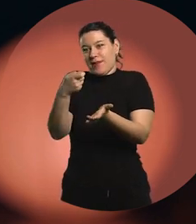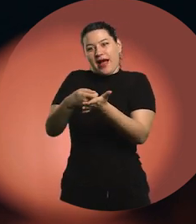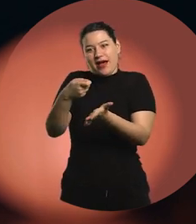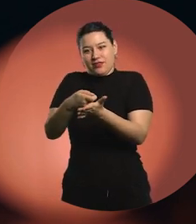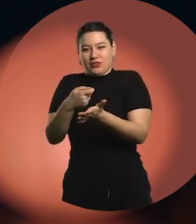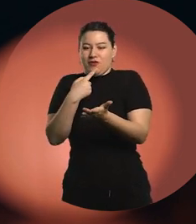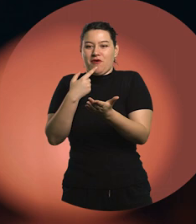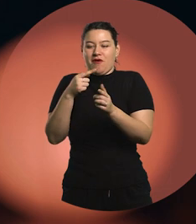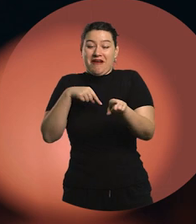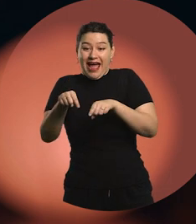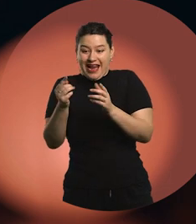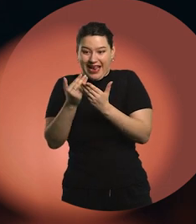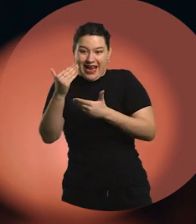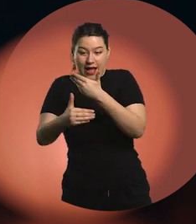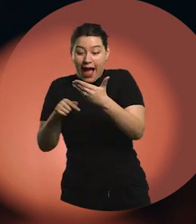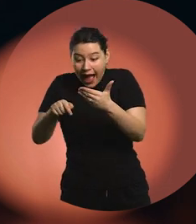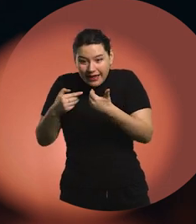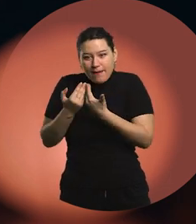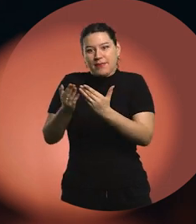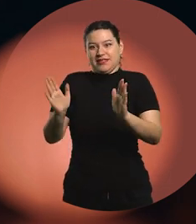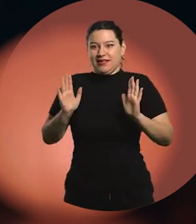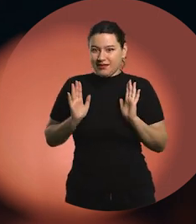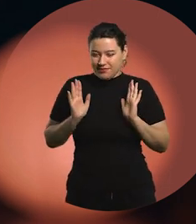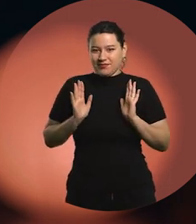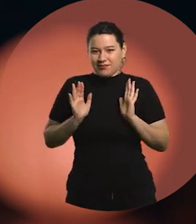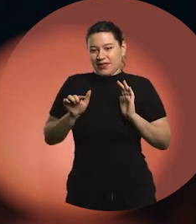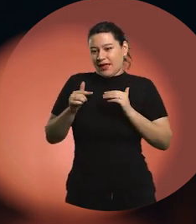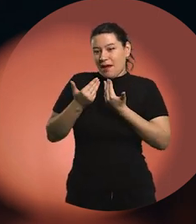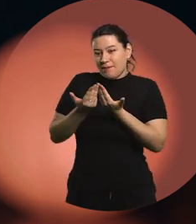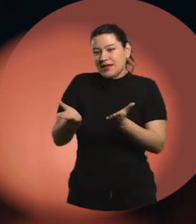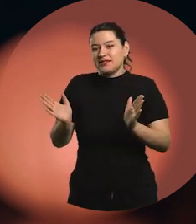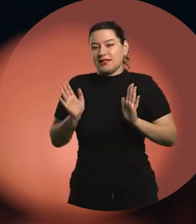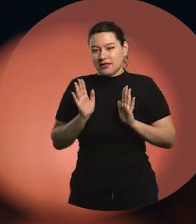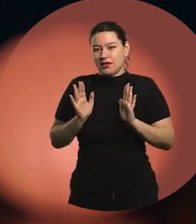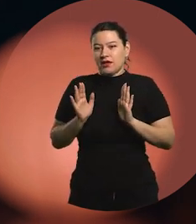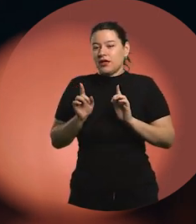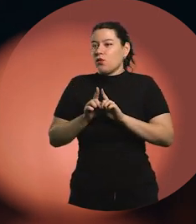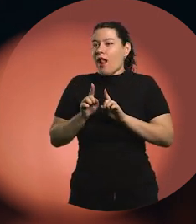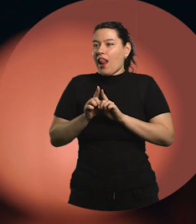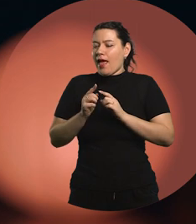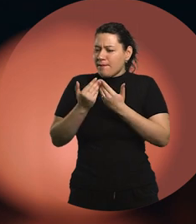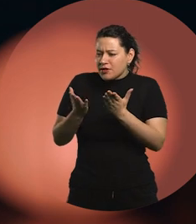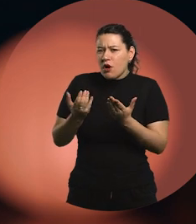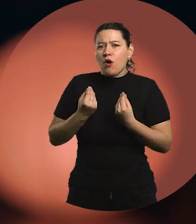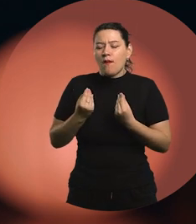That was the start of my decision-making.